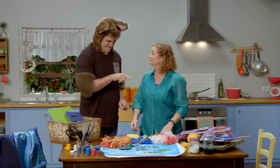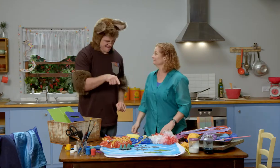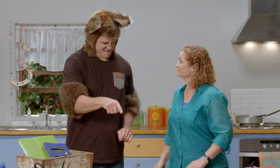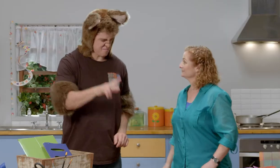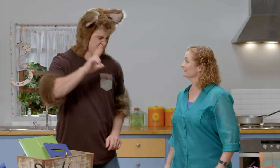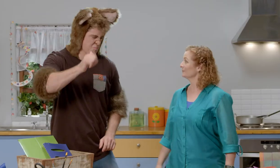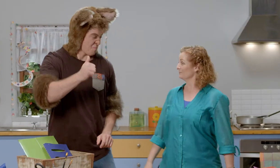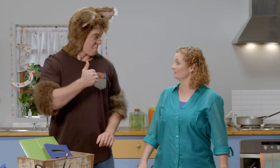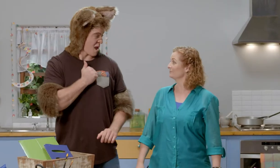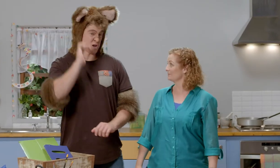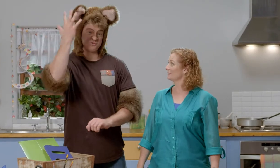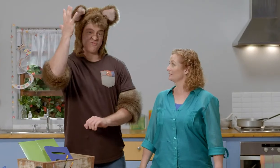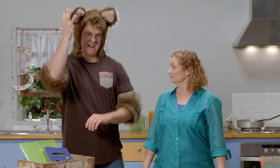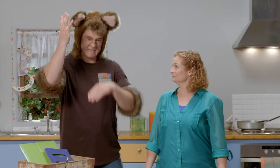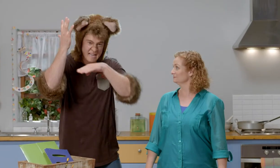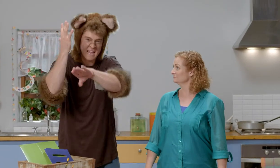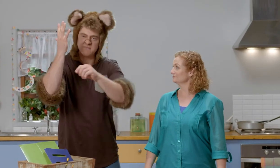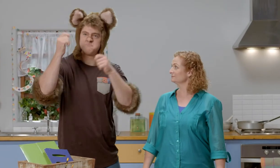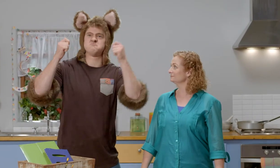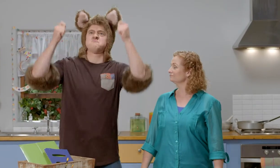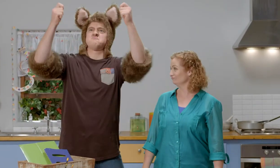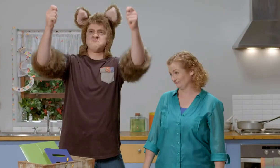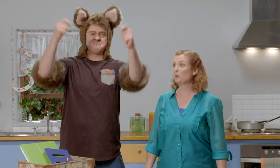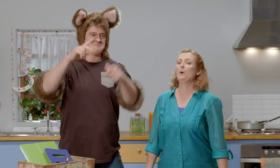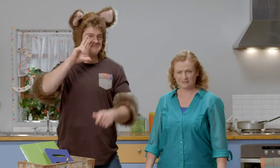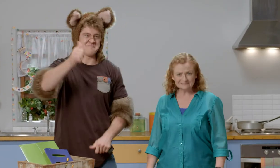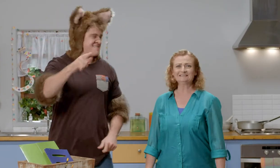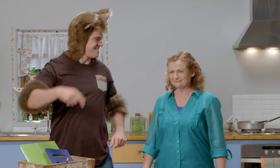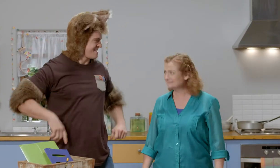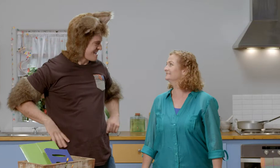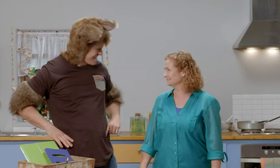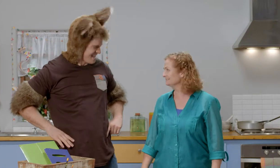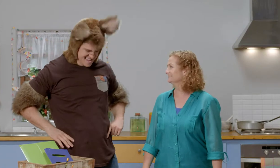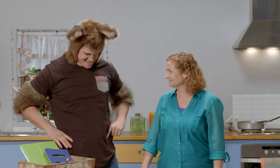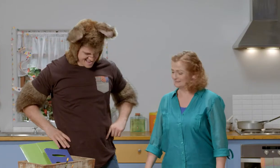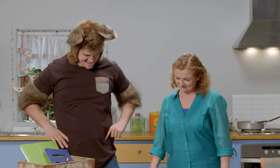Hey Sally, this is going to look great up in my tree house. Yes it will, Possum.